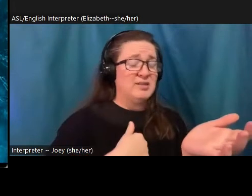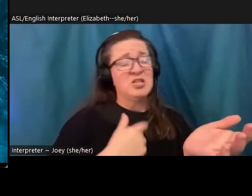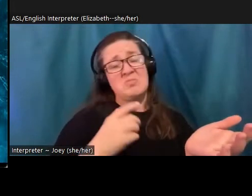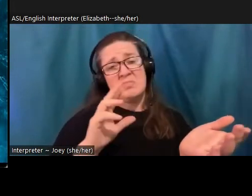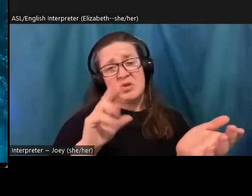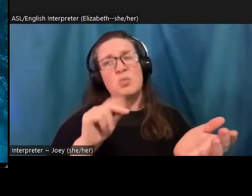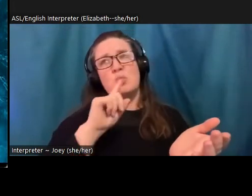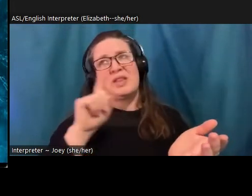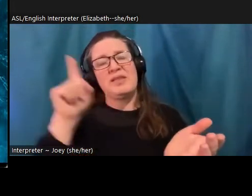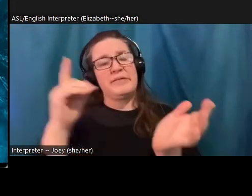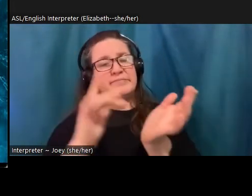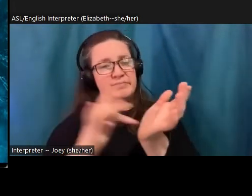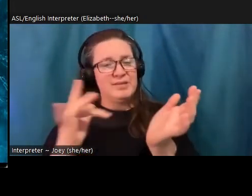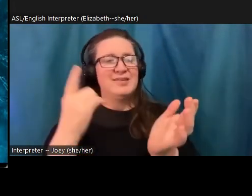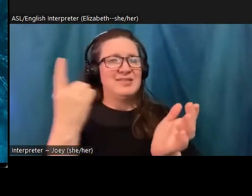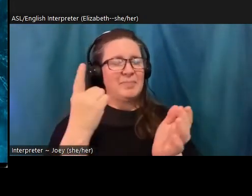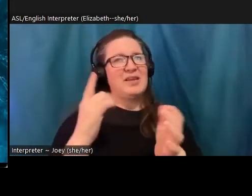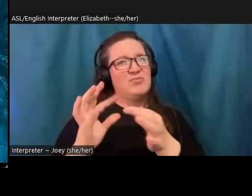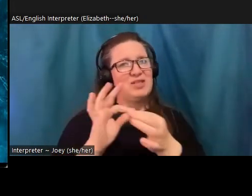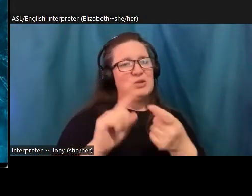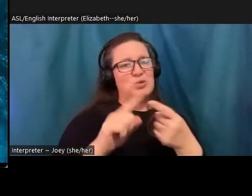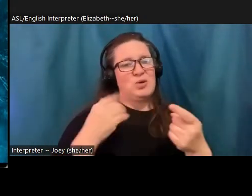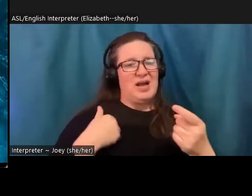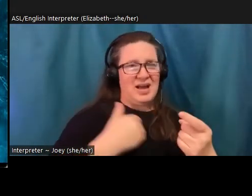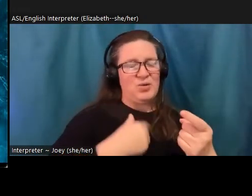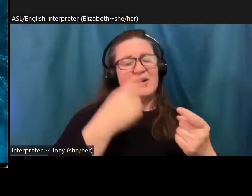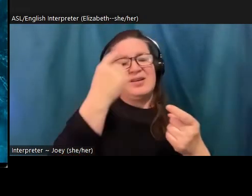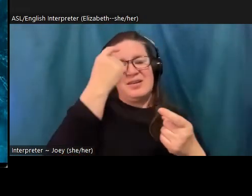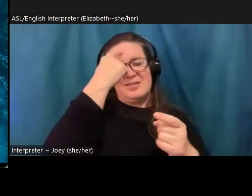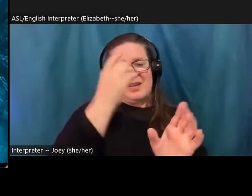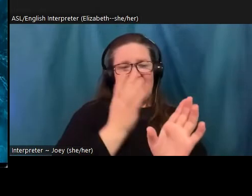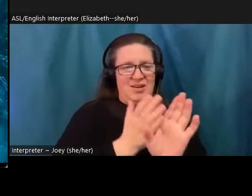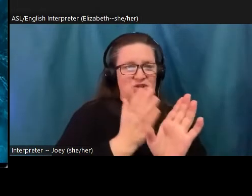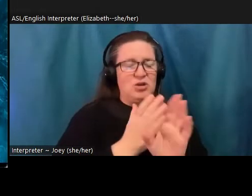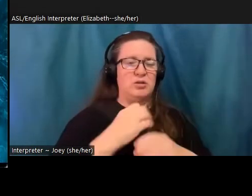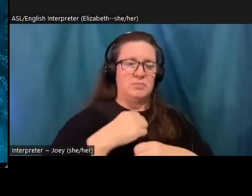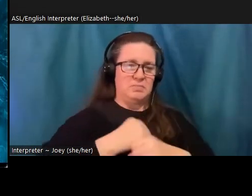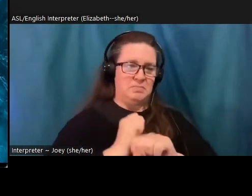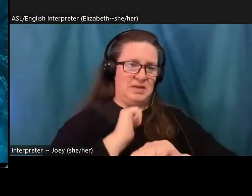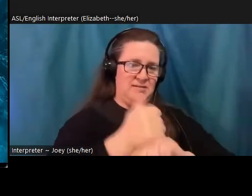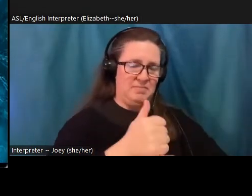bullet point on the slide. This is known as the negativity bias, where even if we see an equal amount of good and bad